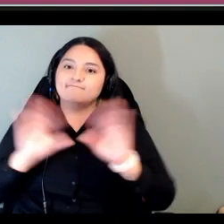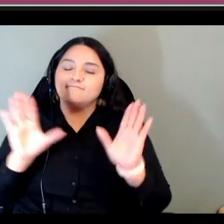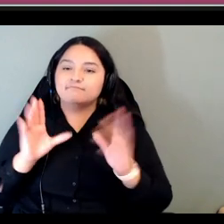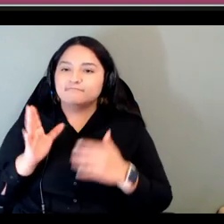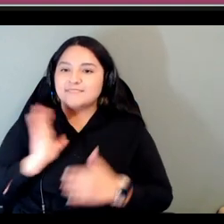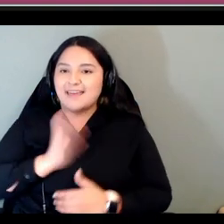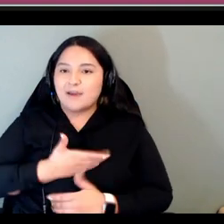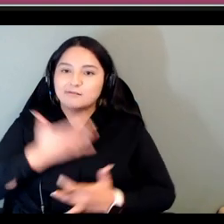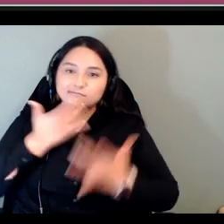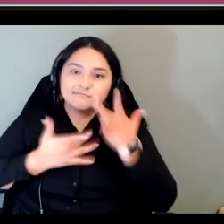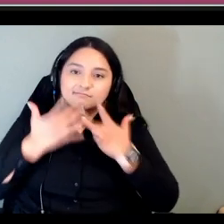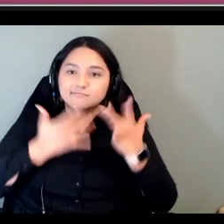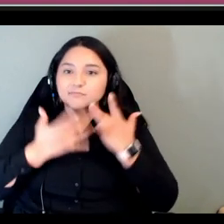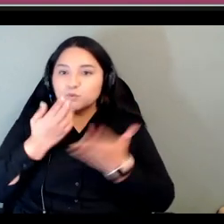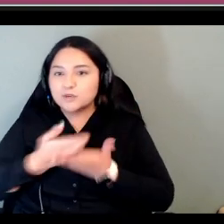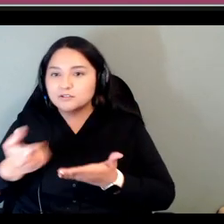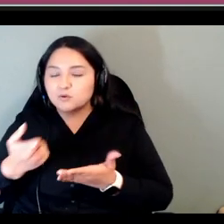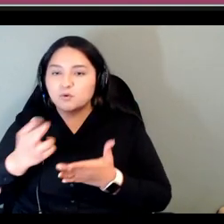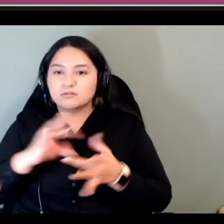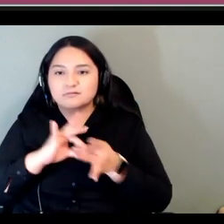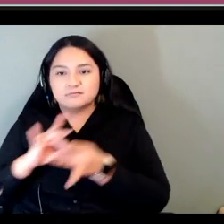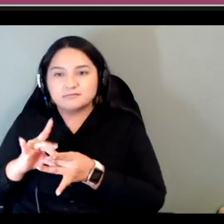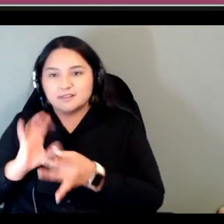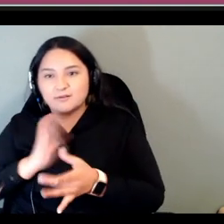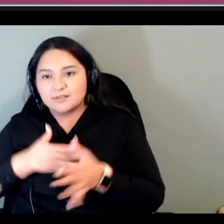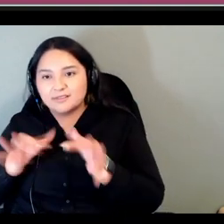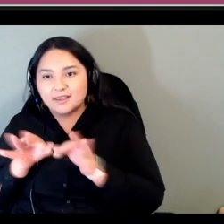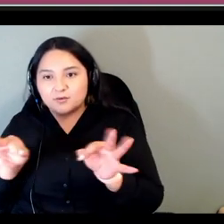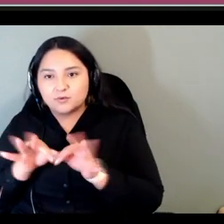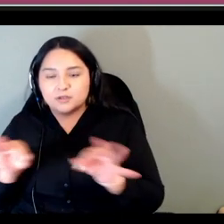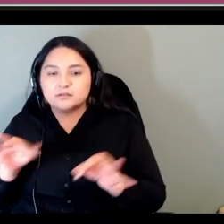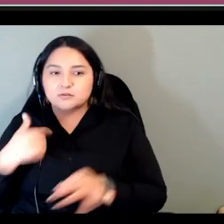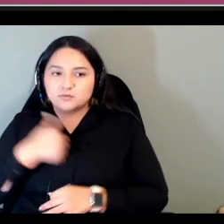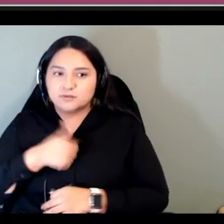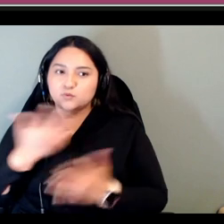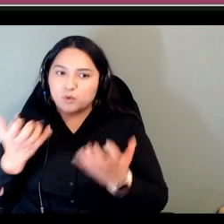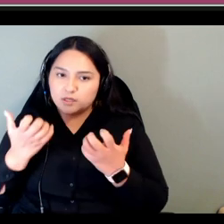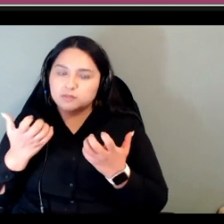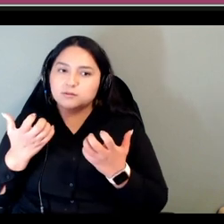had for our languages and so we wanted to um look at this course as being one way that